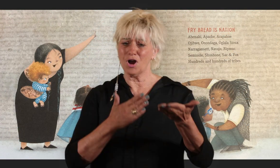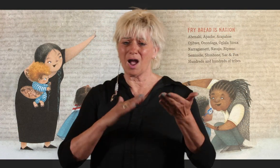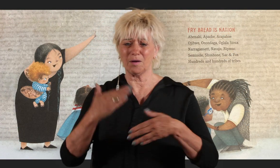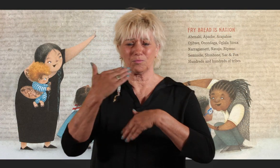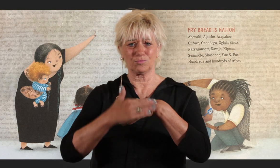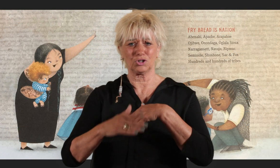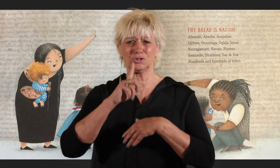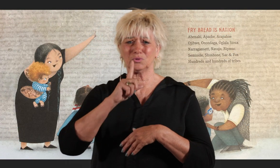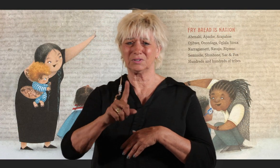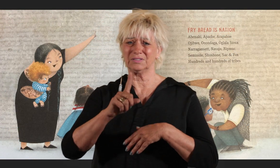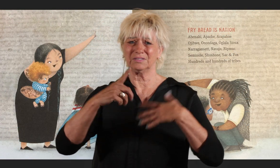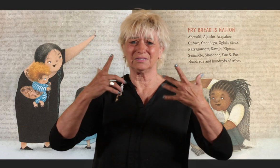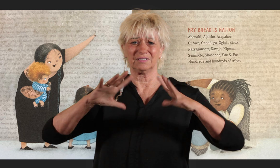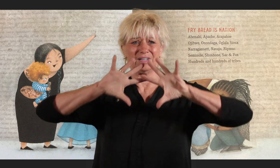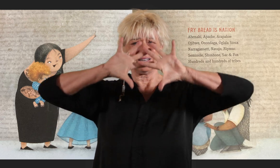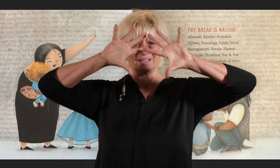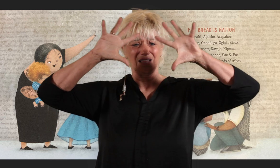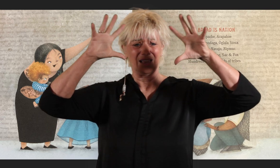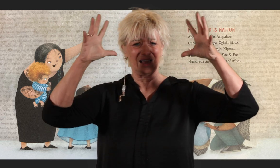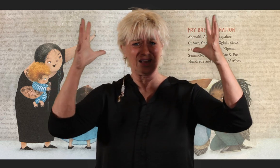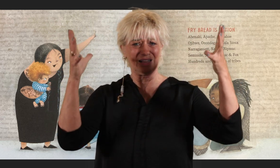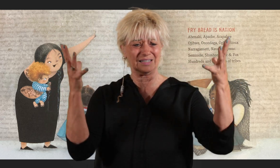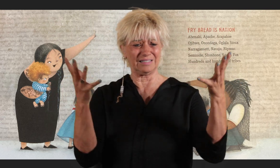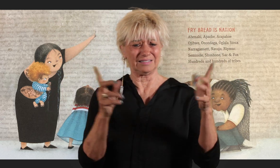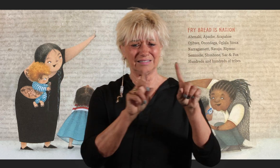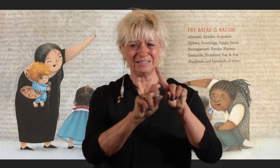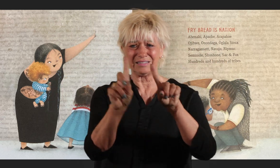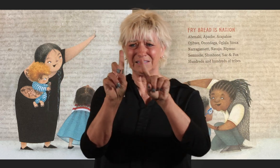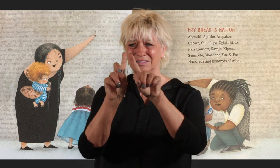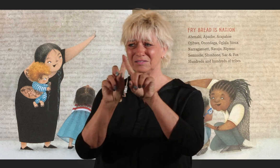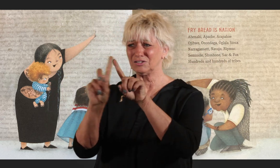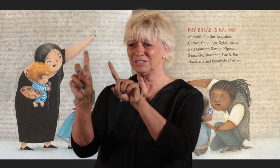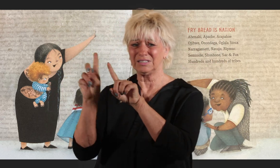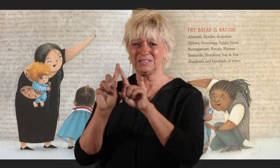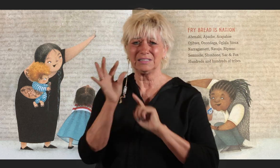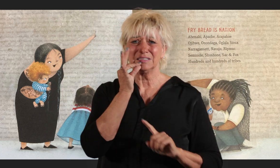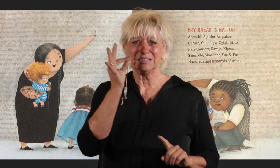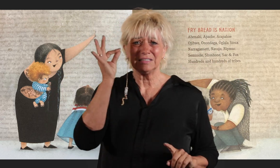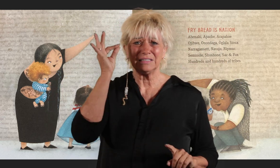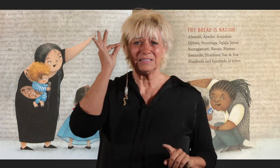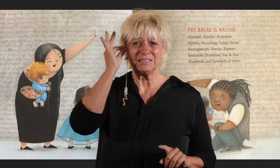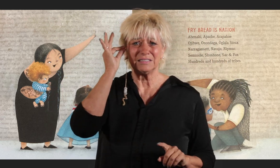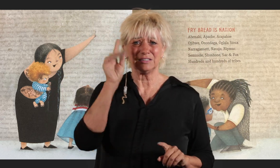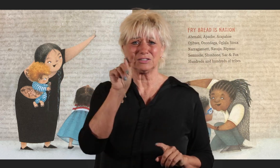Fry bread is nation